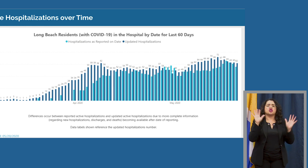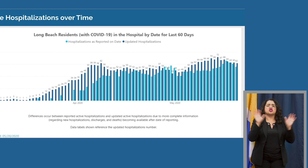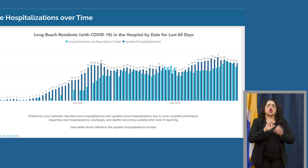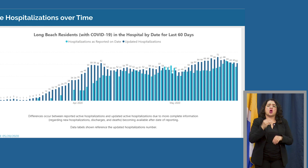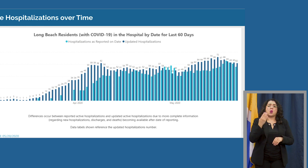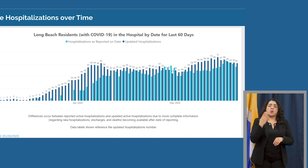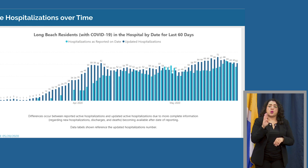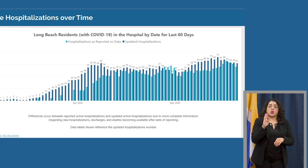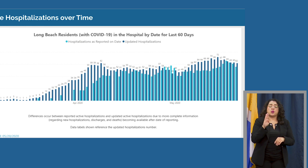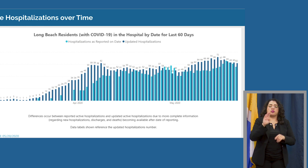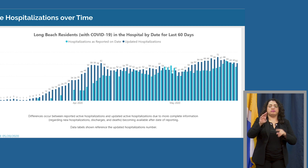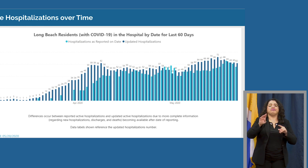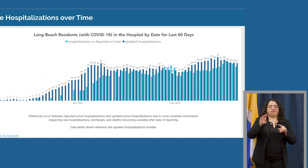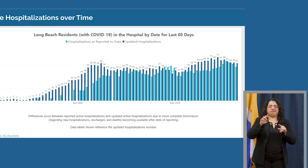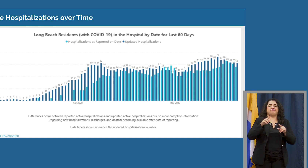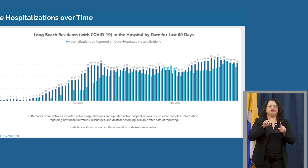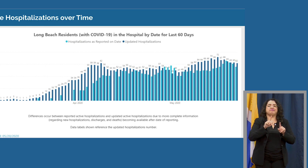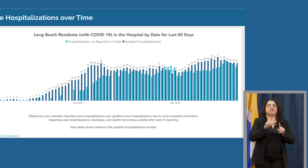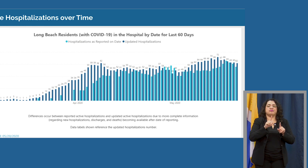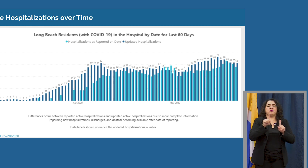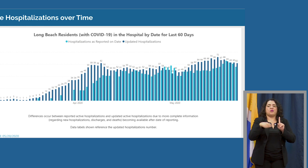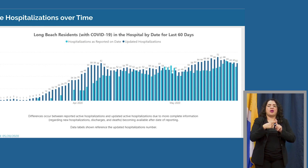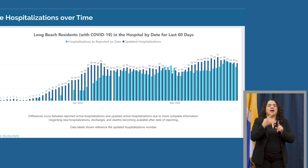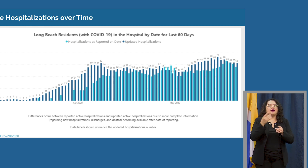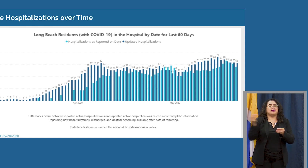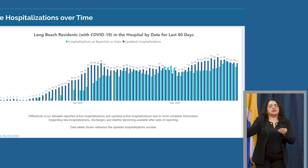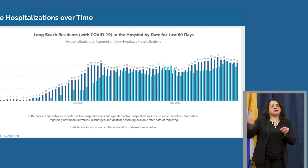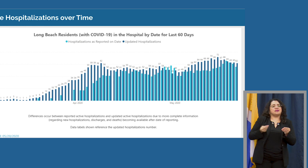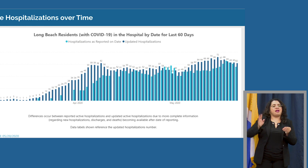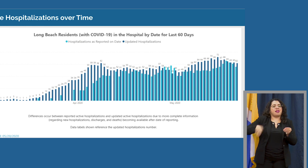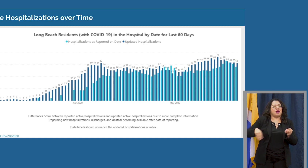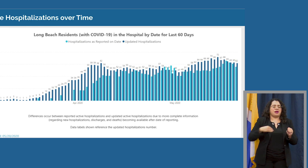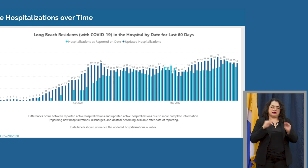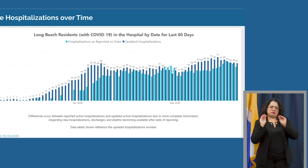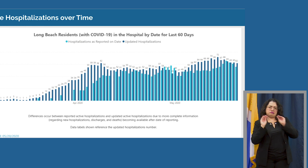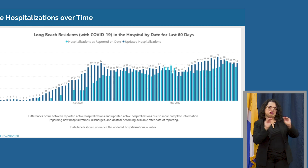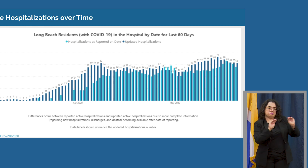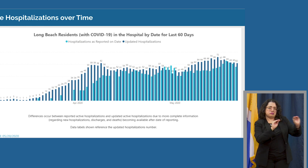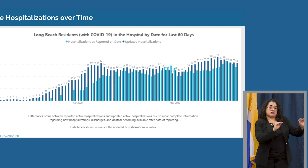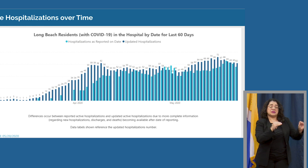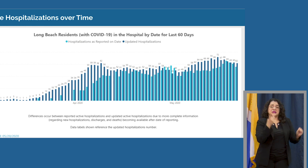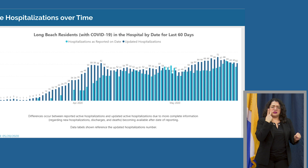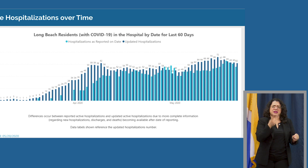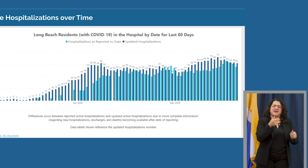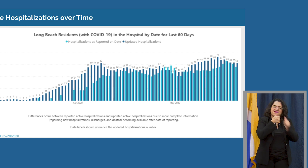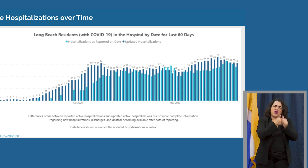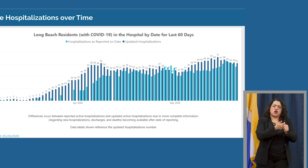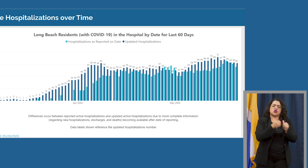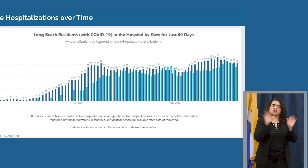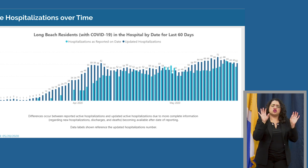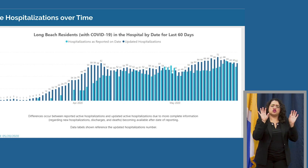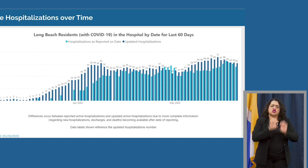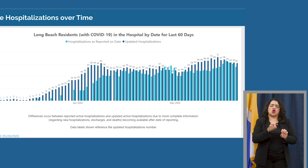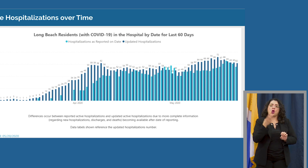So if you look at the darker blue what you see in